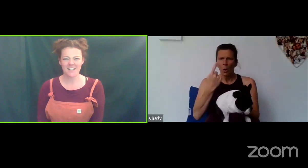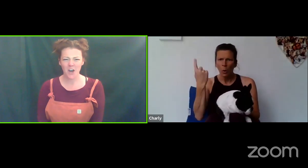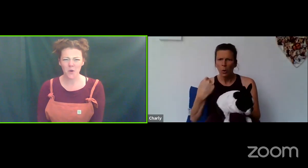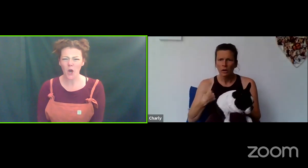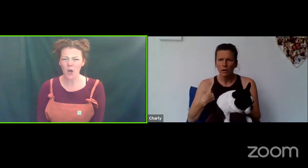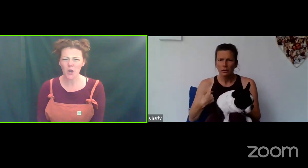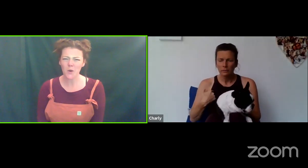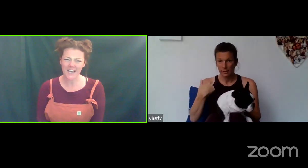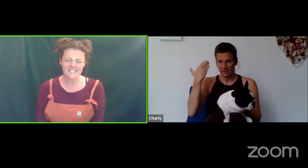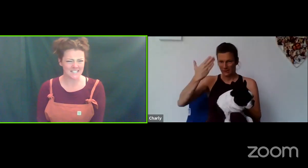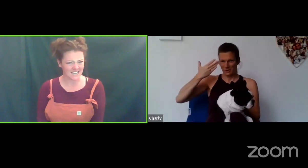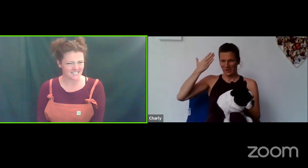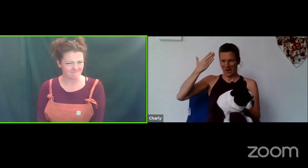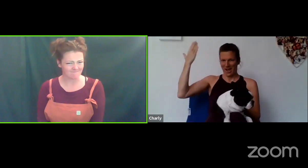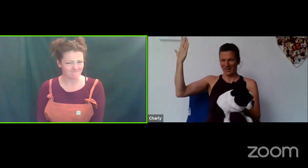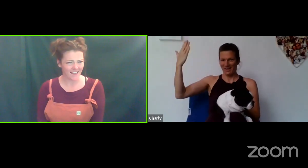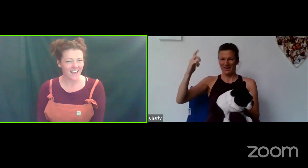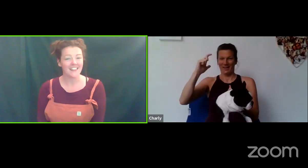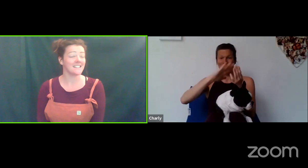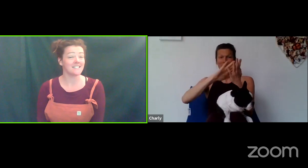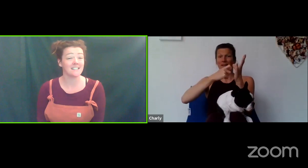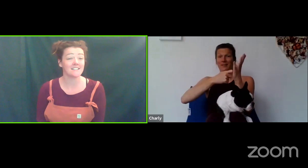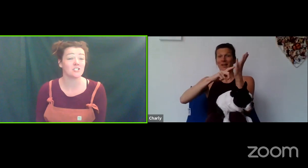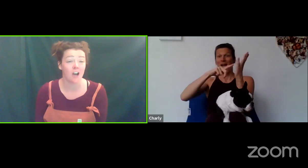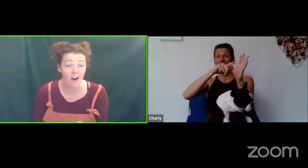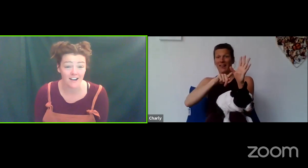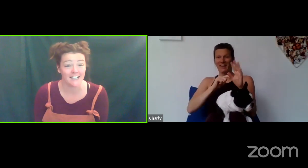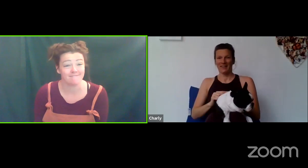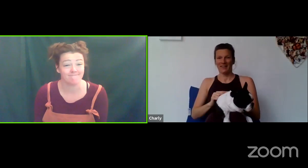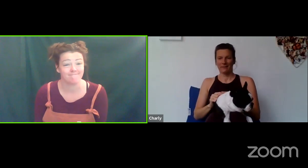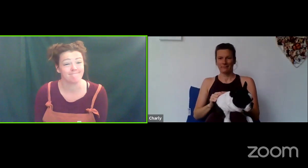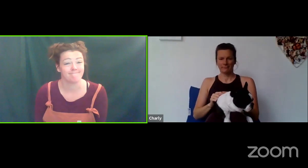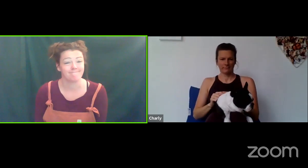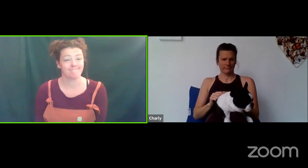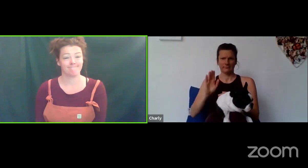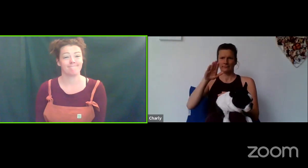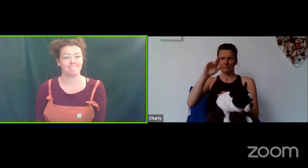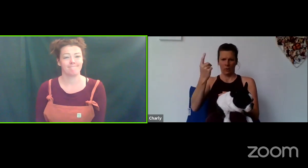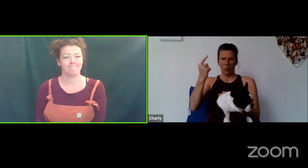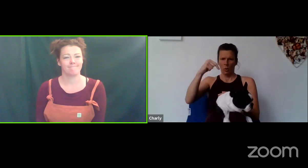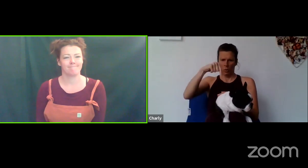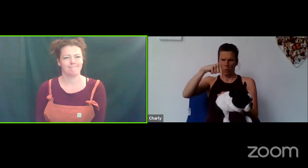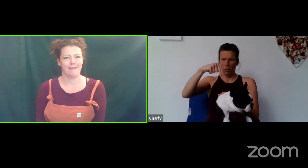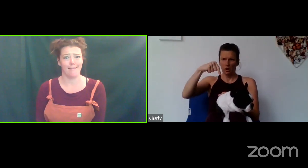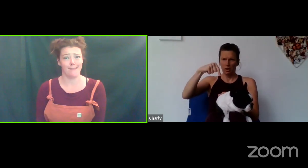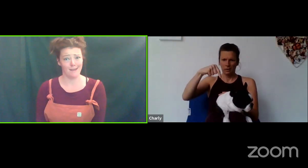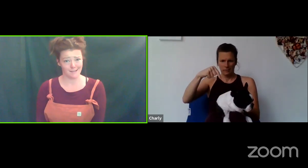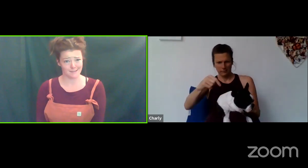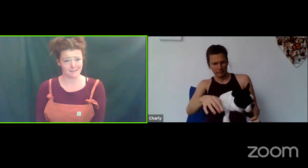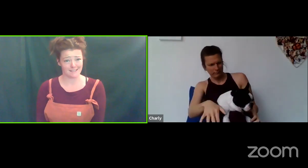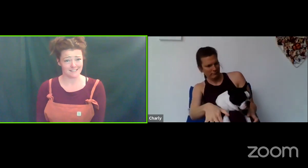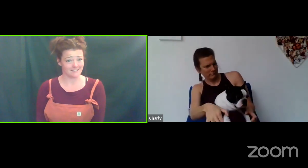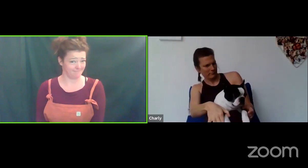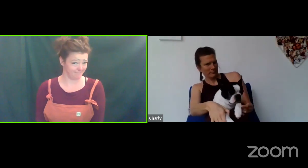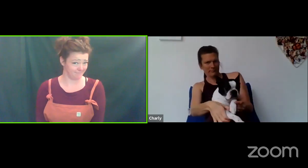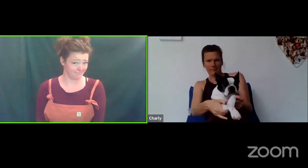So, who is this? This is Charly...